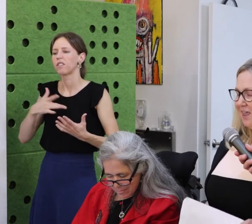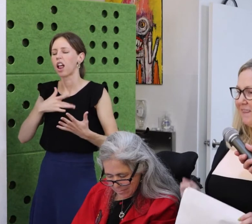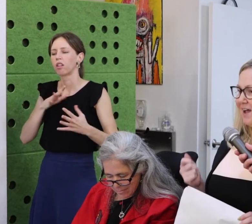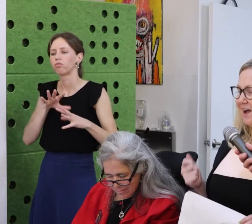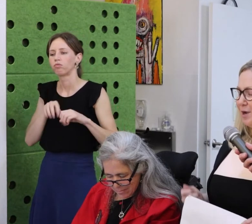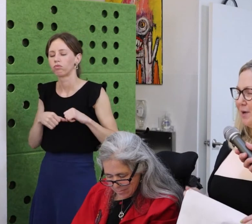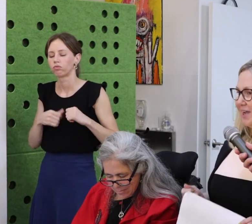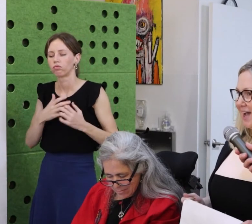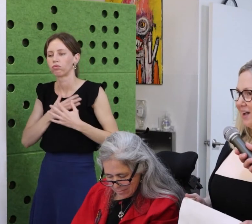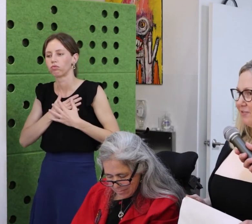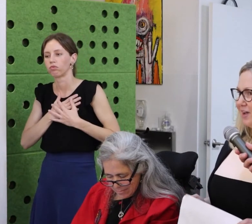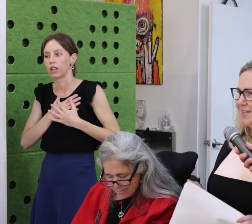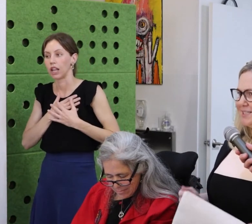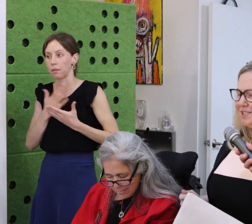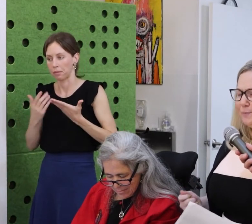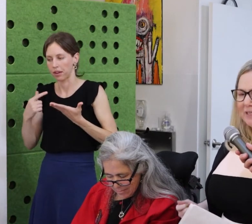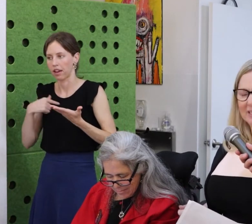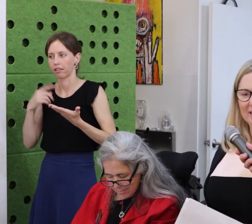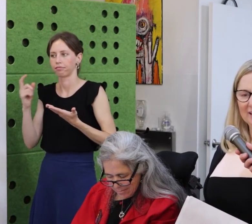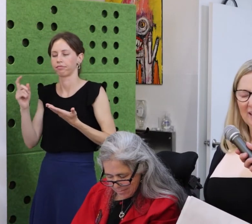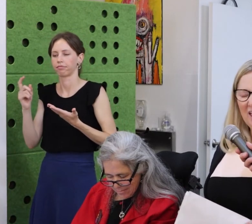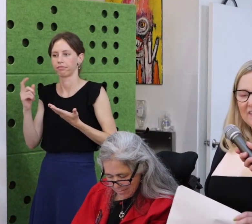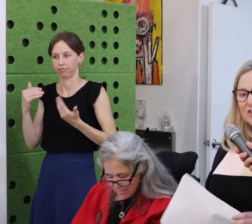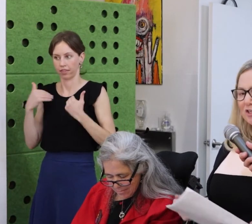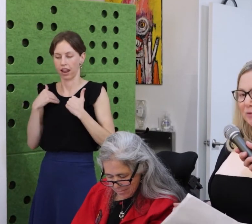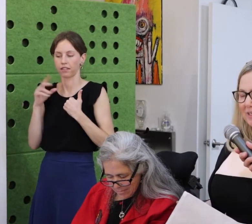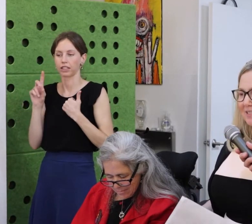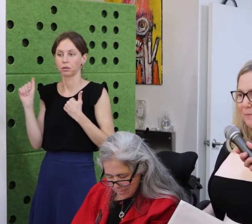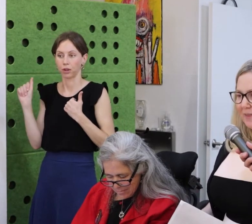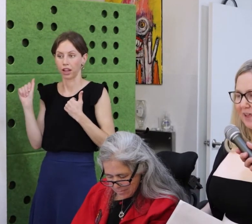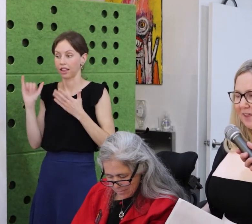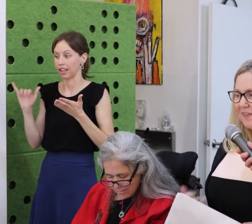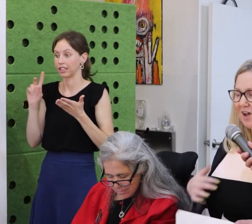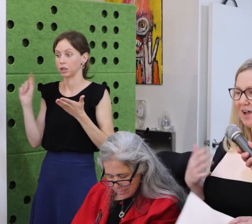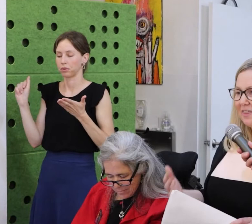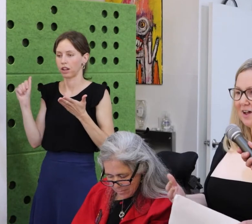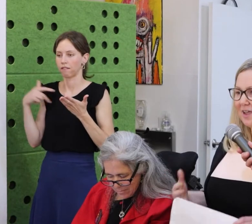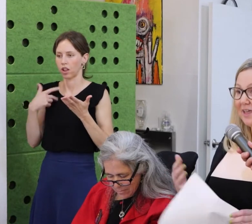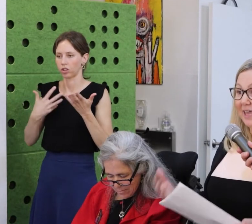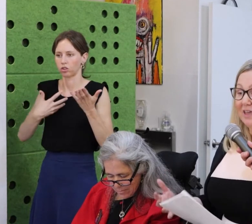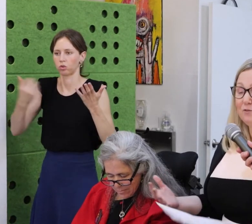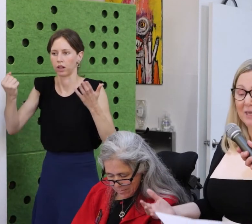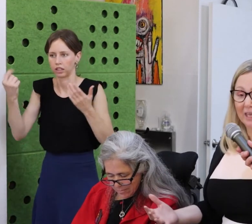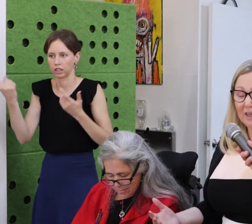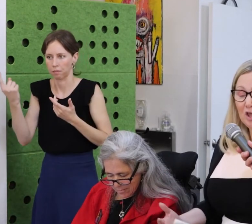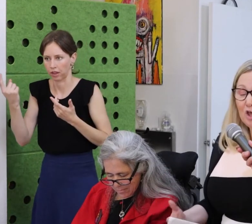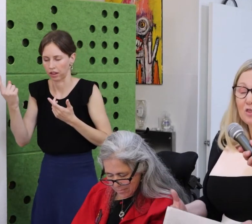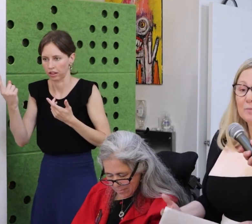Because I was suffering eight seizures it went to the wrong door.